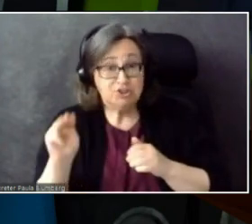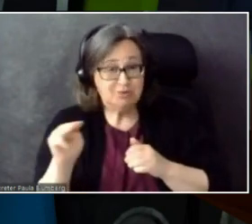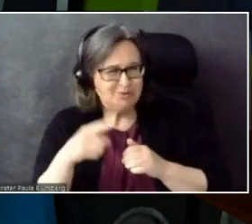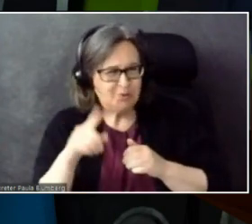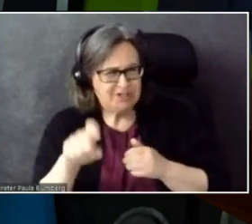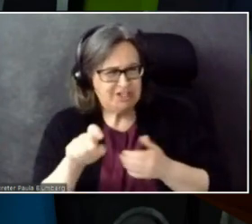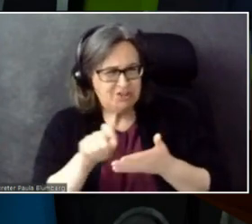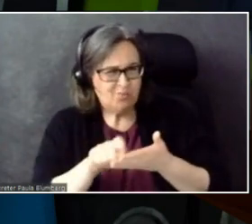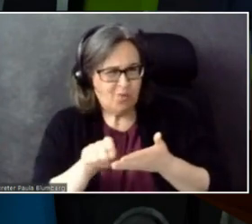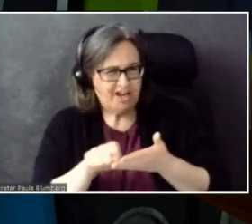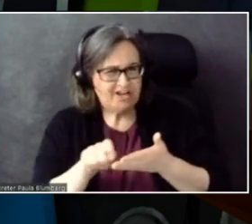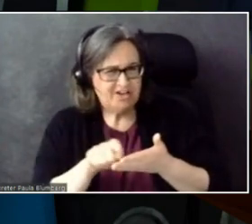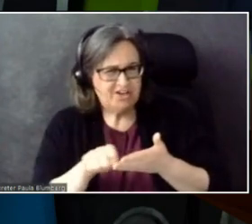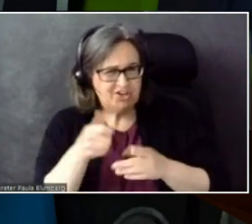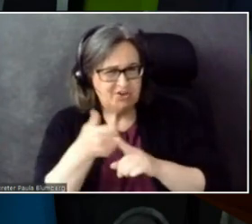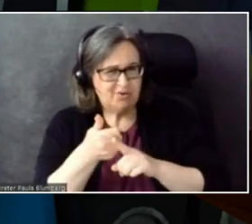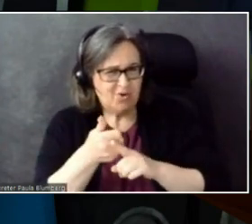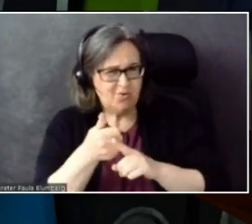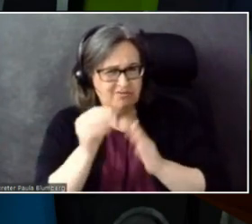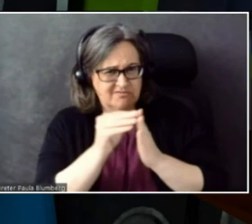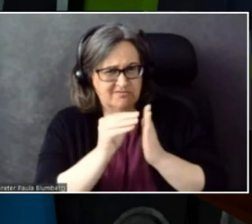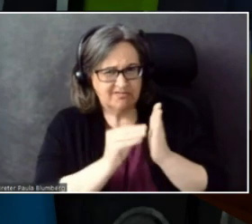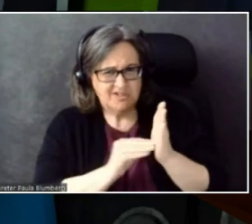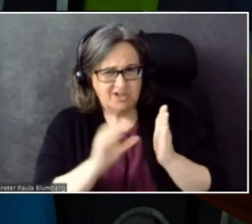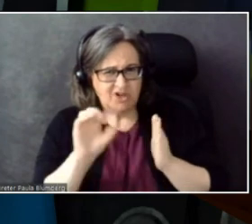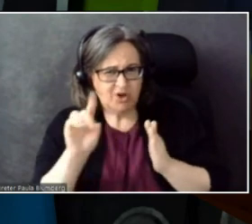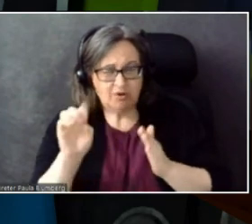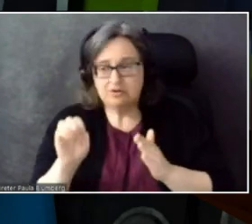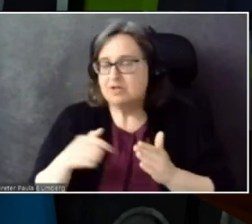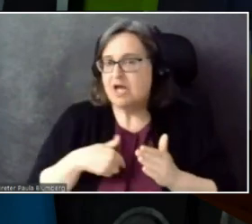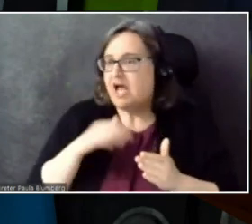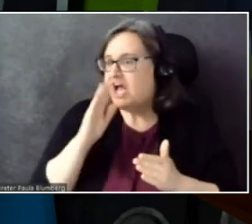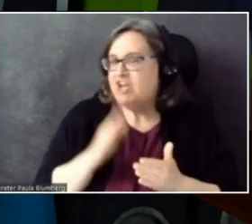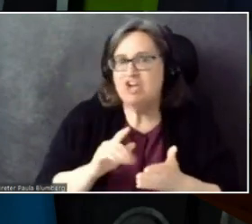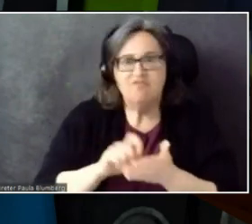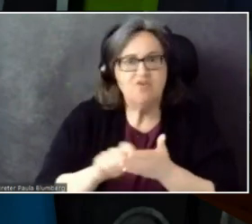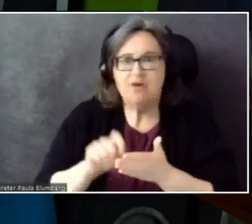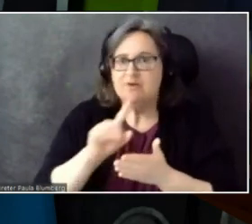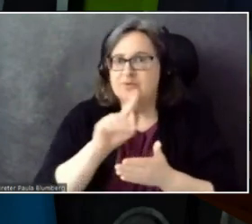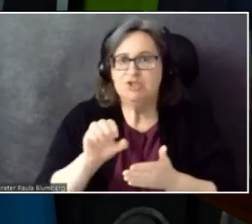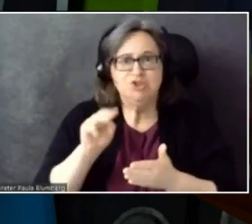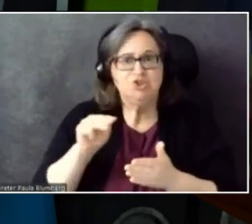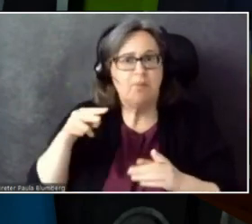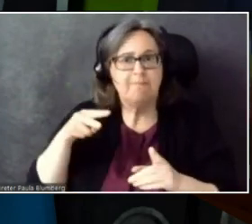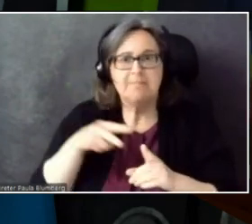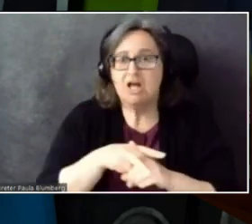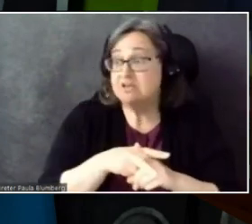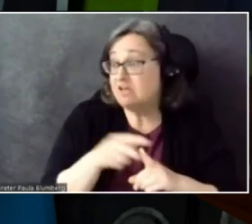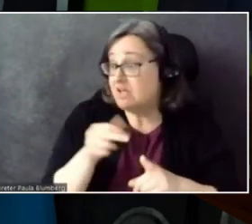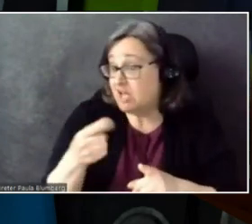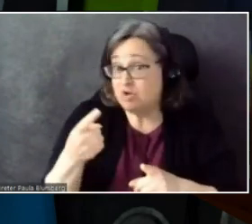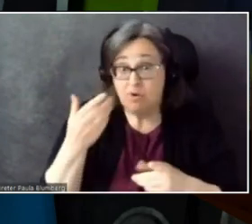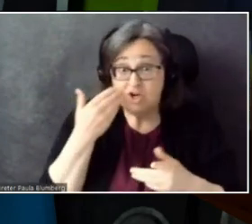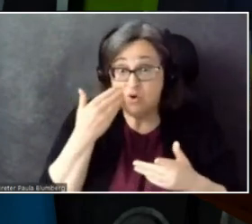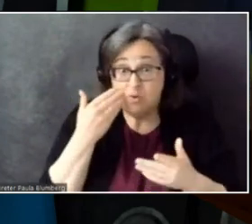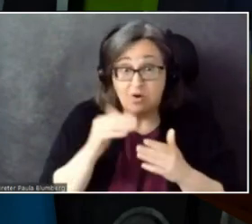code? I have never written a Zoom plugin. Does anyone know how extensible Zoom is?